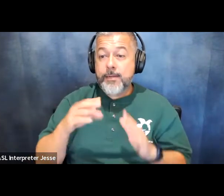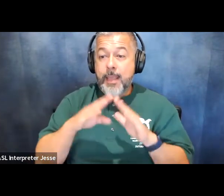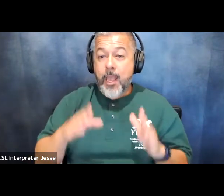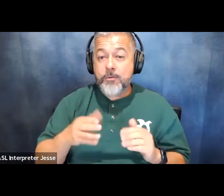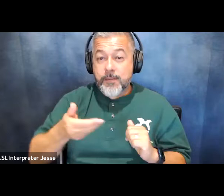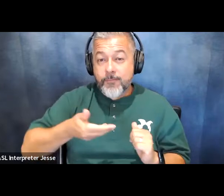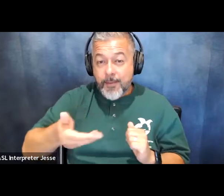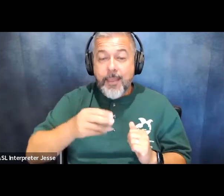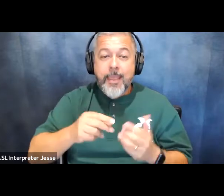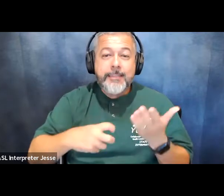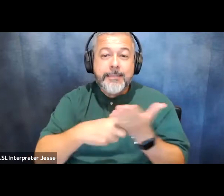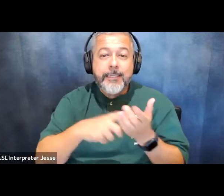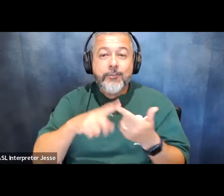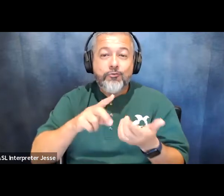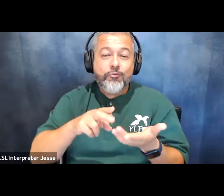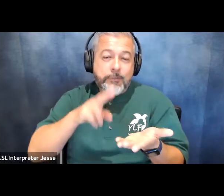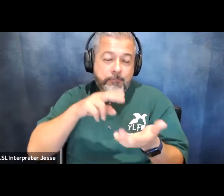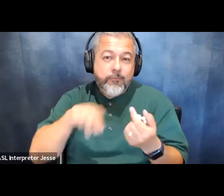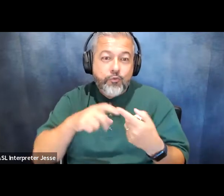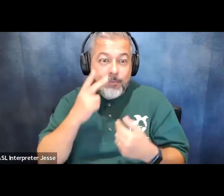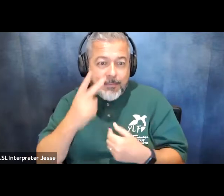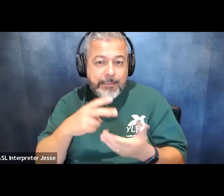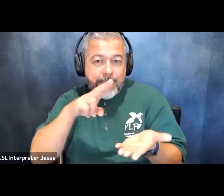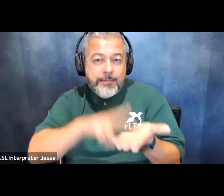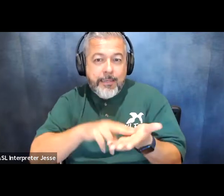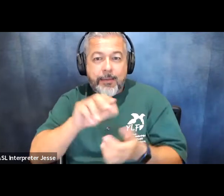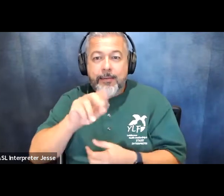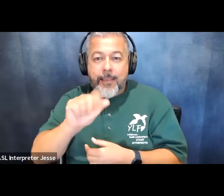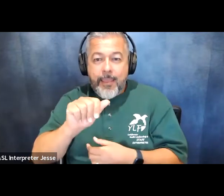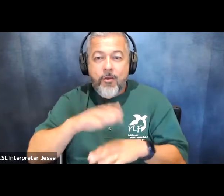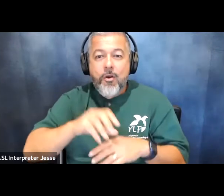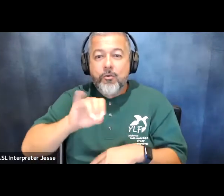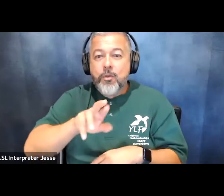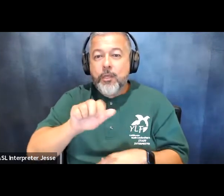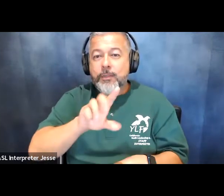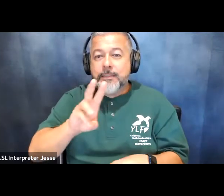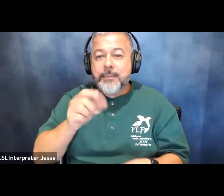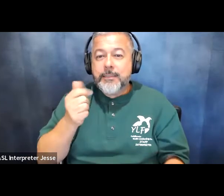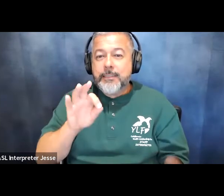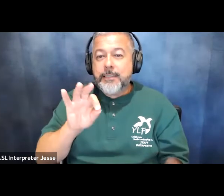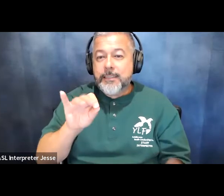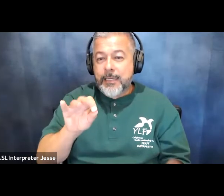of the americans with disabilities act on july 26 1990. the invitation says